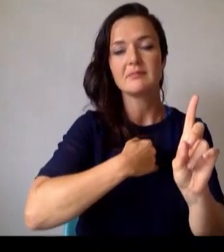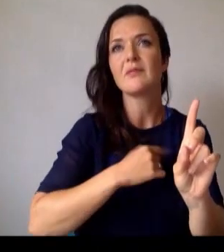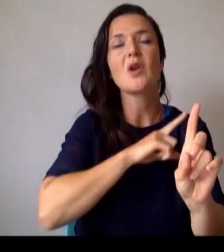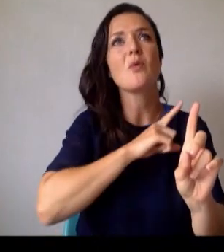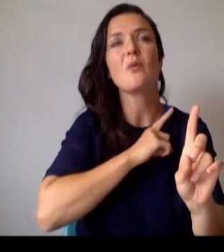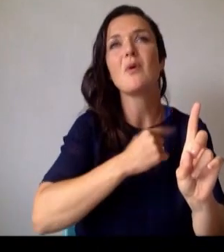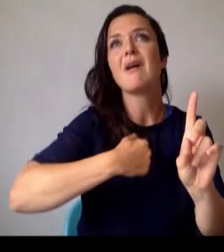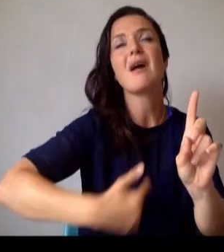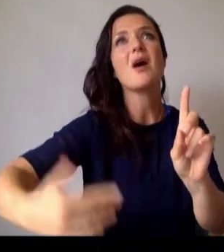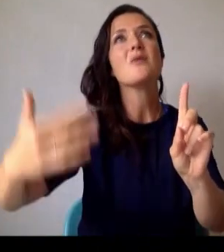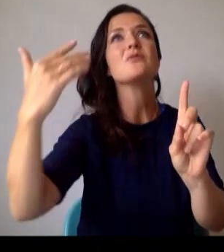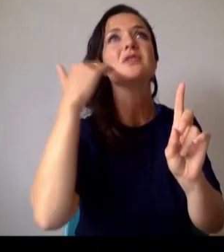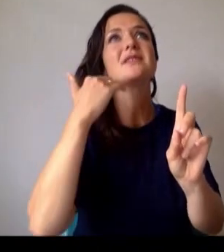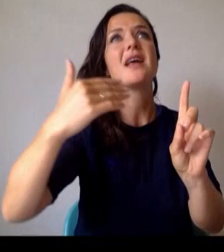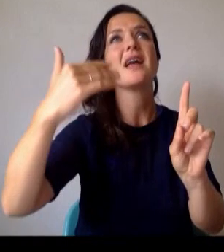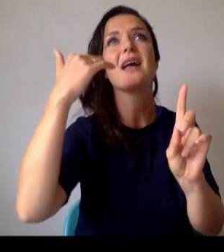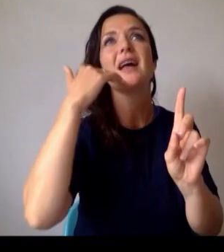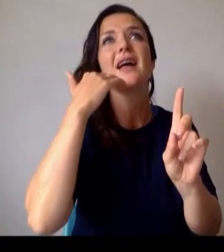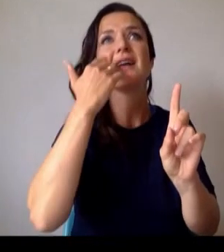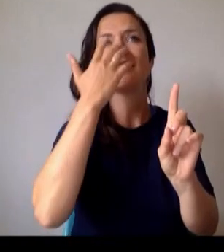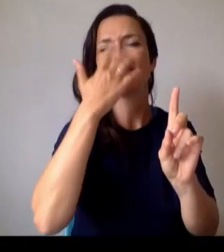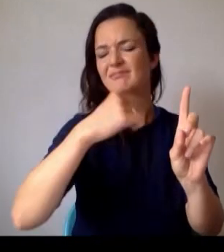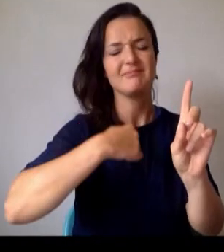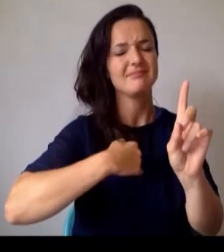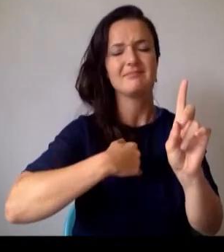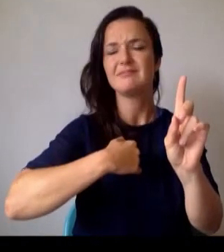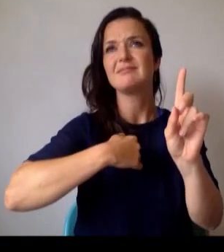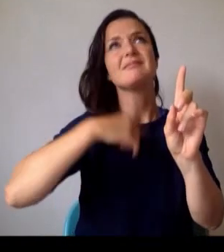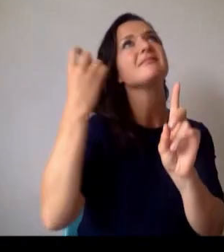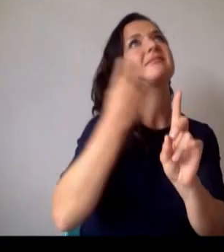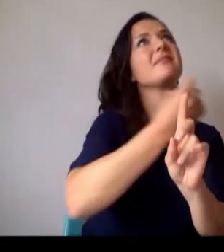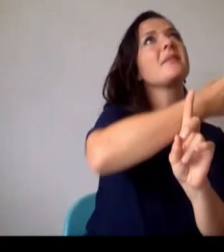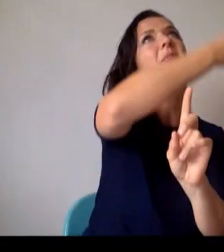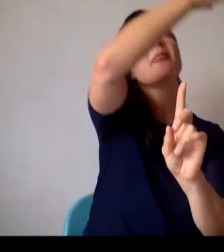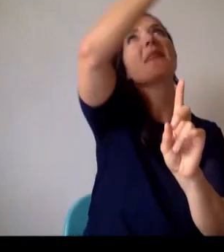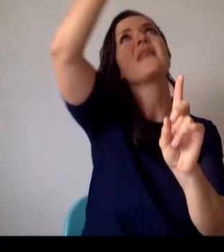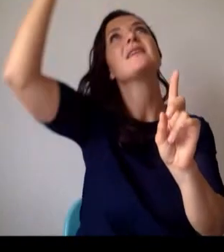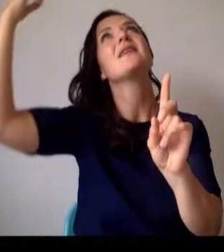I'm here again, the stars befriending